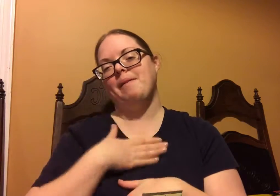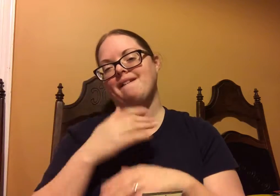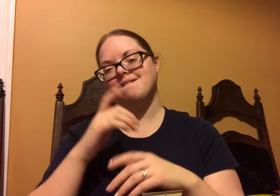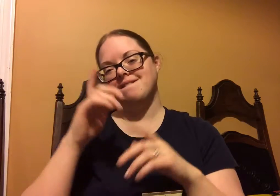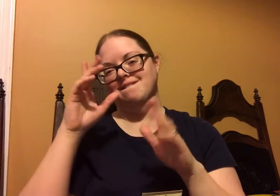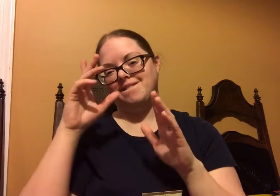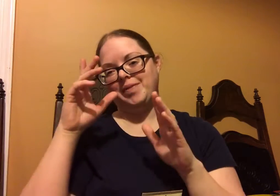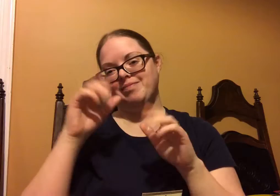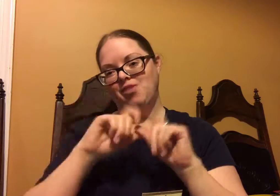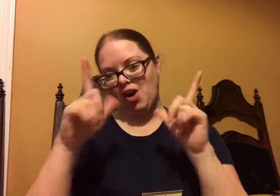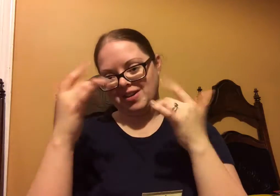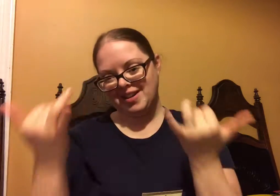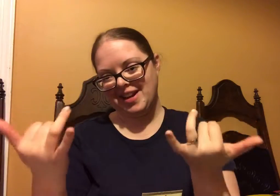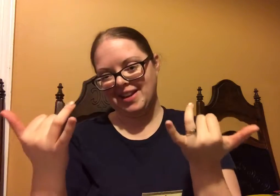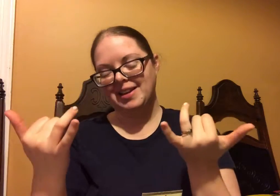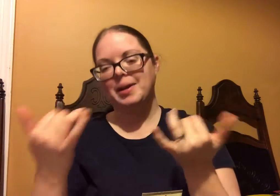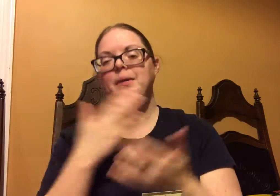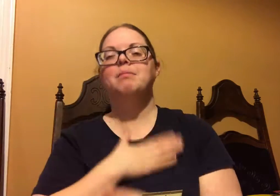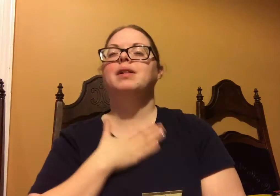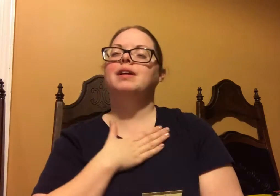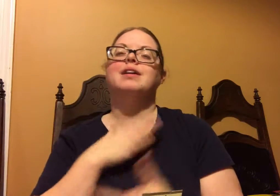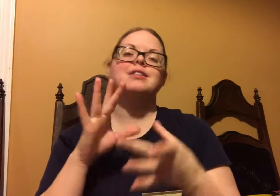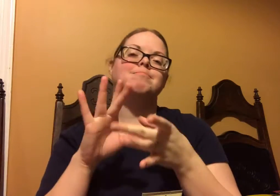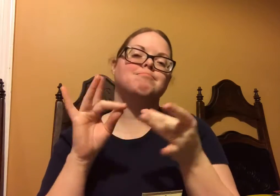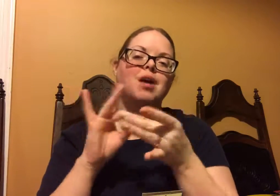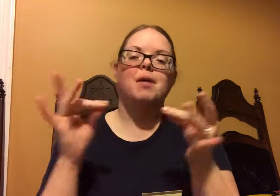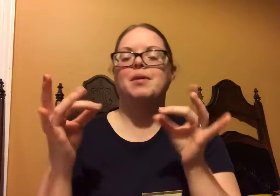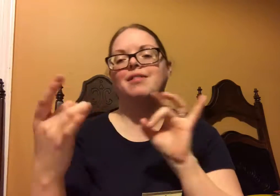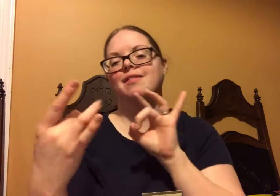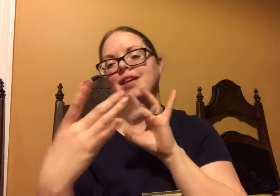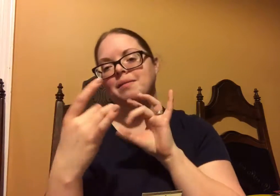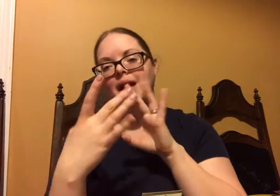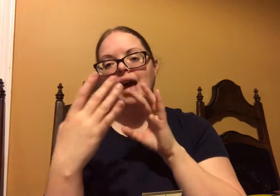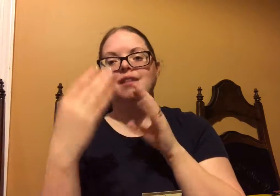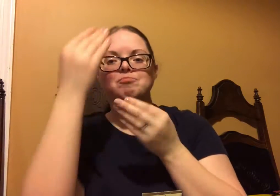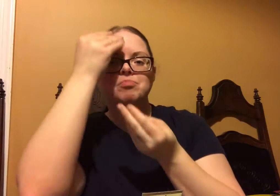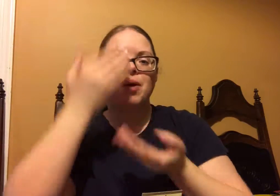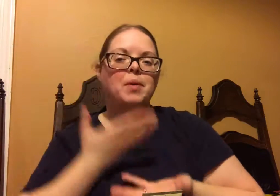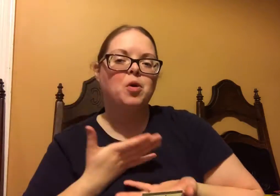I hope you liked my vlog today And please leave me some comments, give me